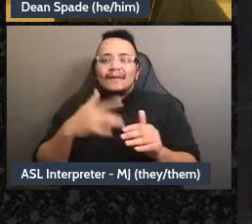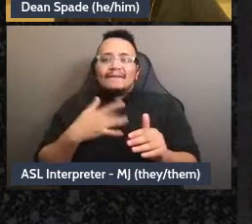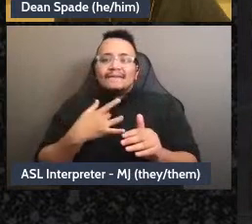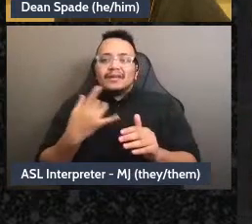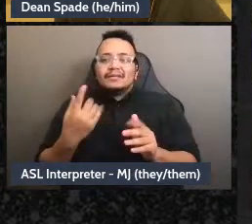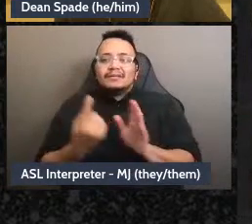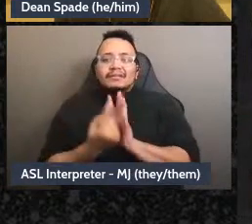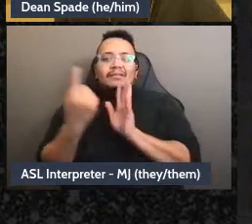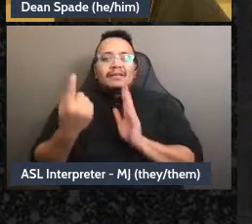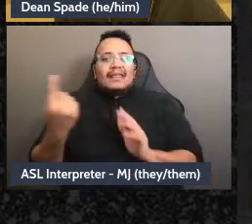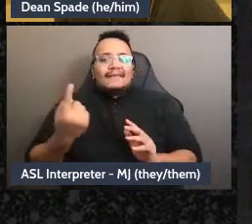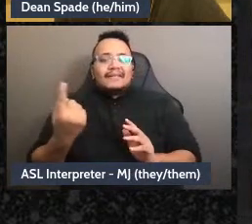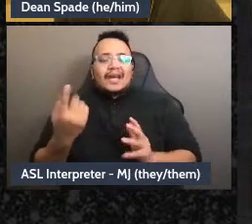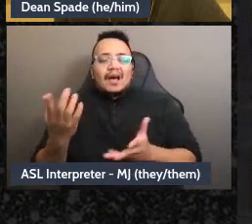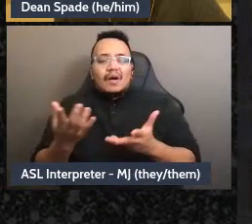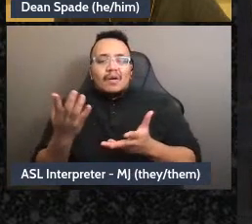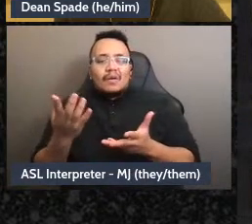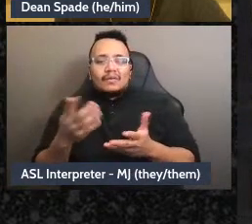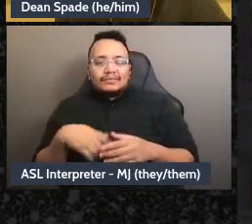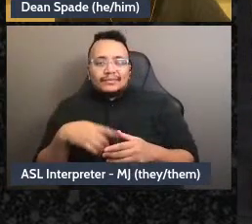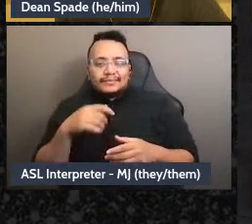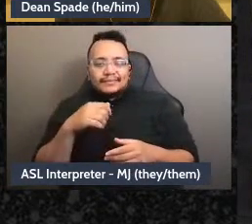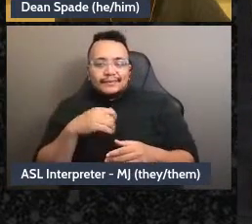I worry that others might be afraid to tell me, I'm misinformed,